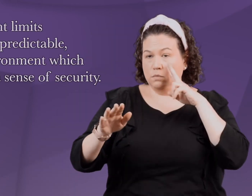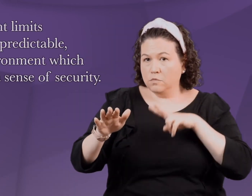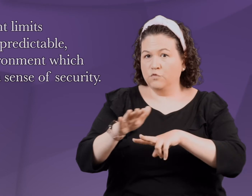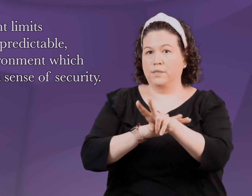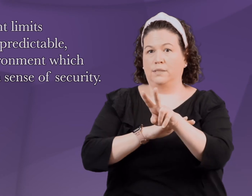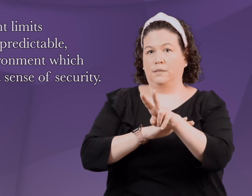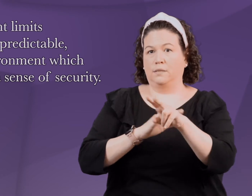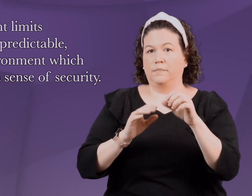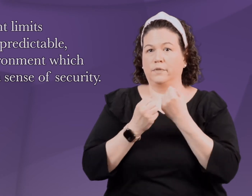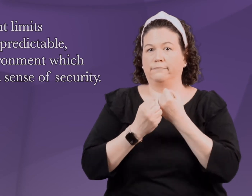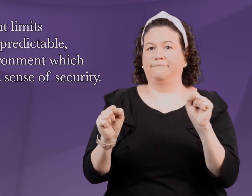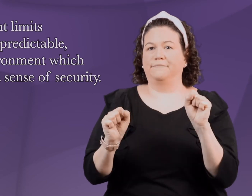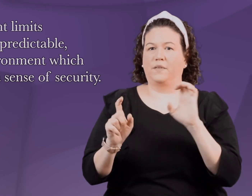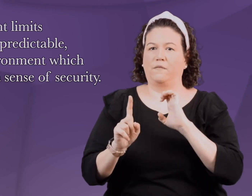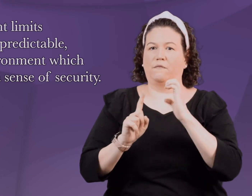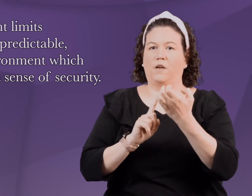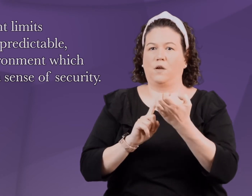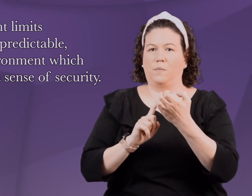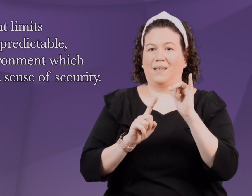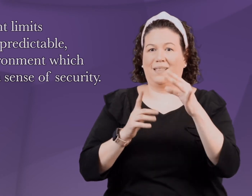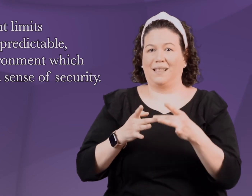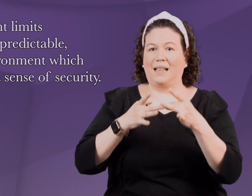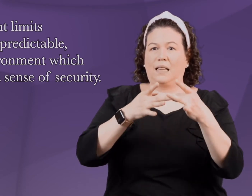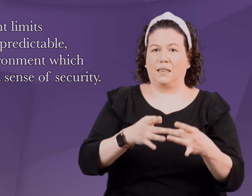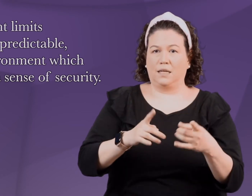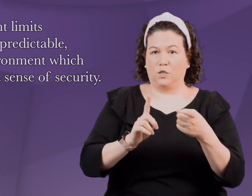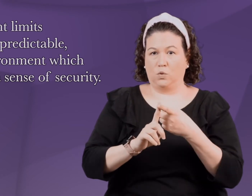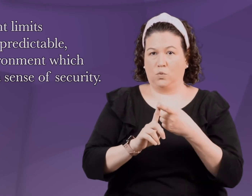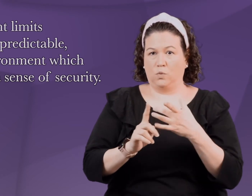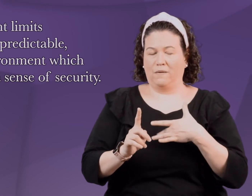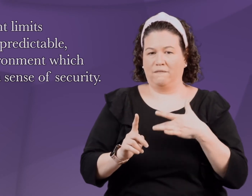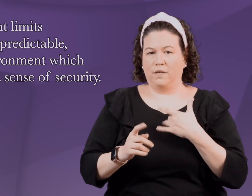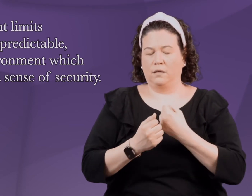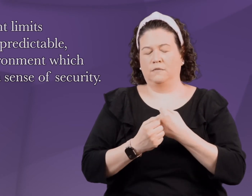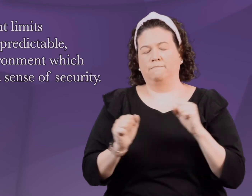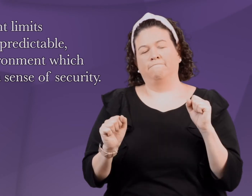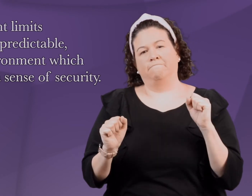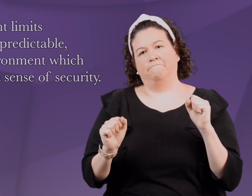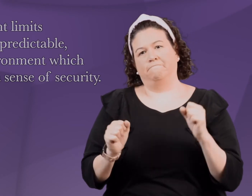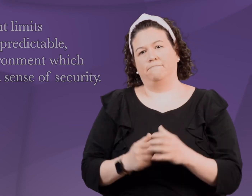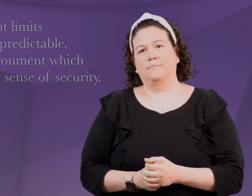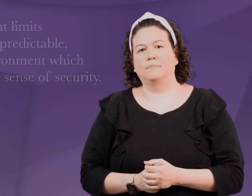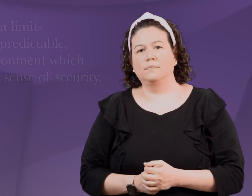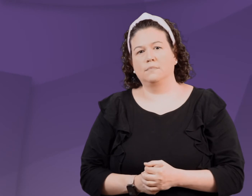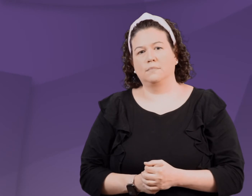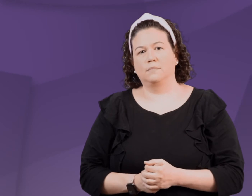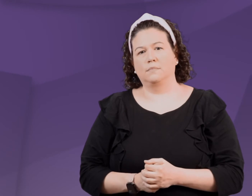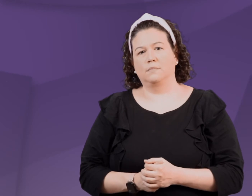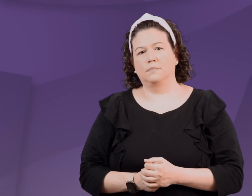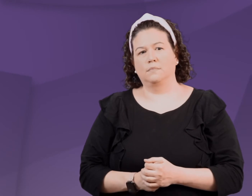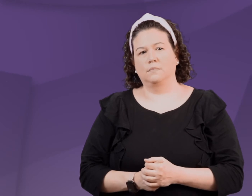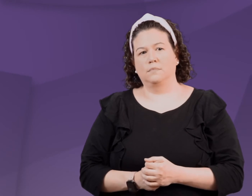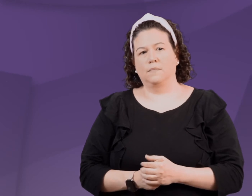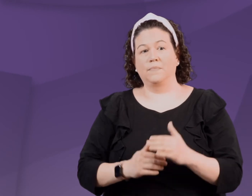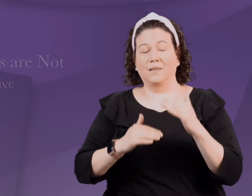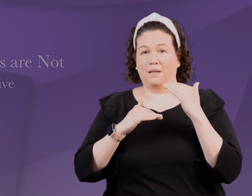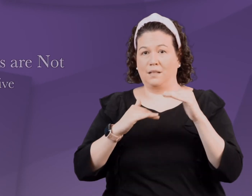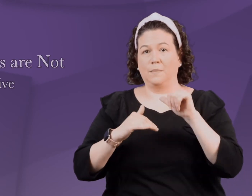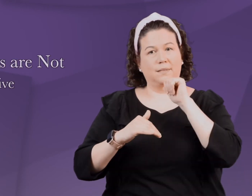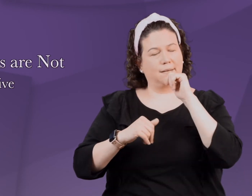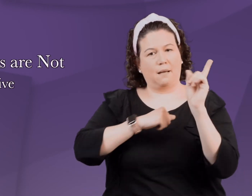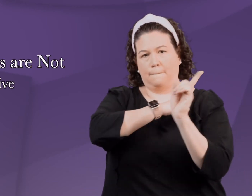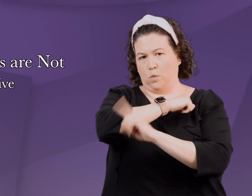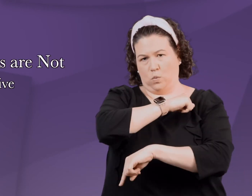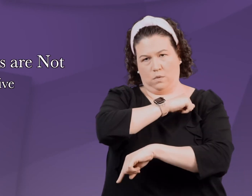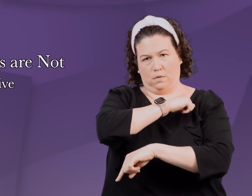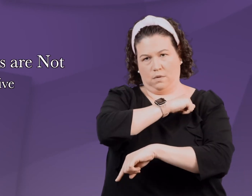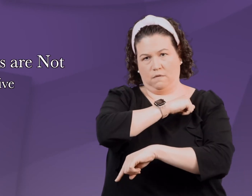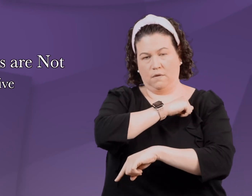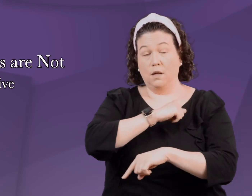Consistent limits lead to a predictable, safe environment, which leads to a sense of security.